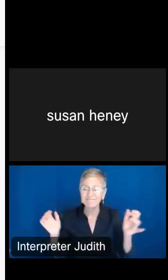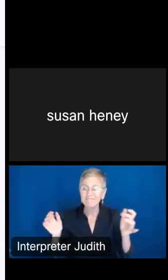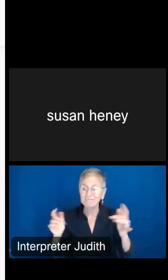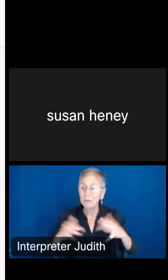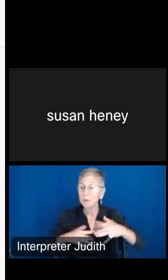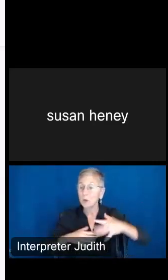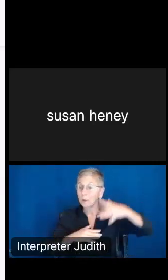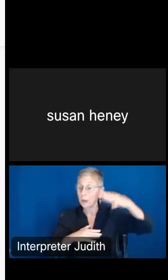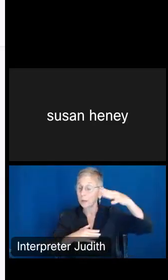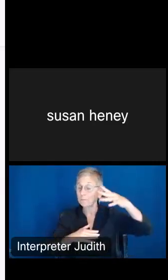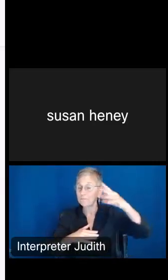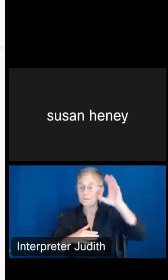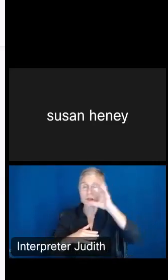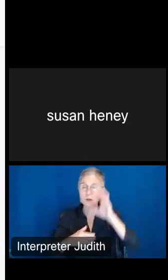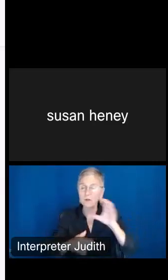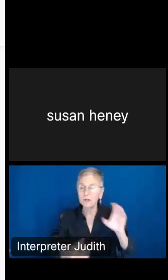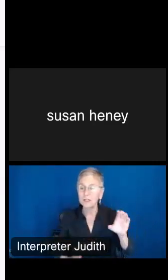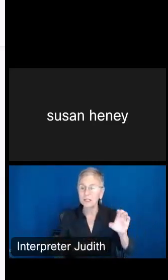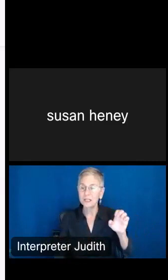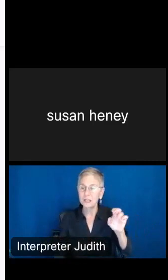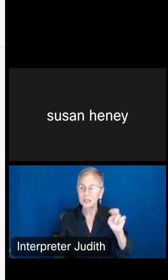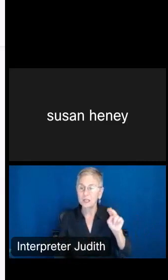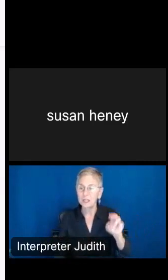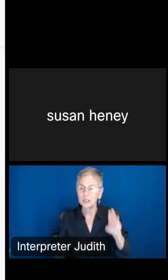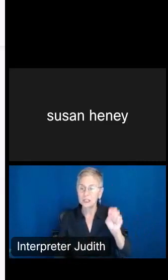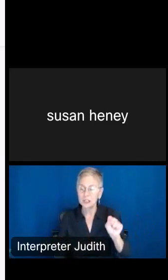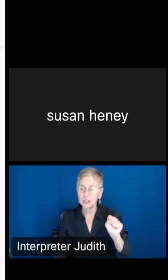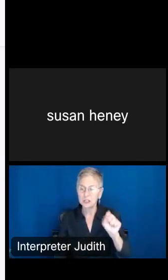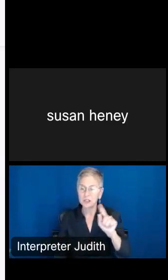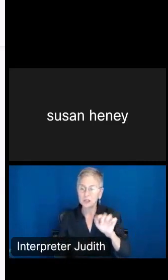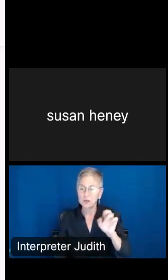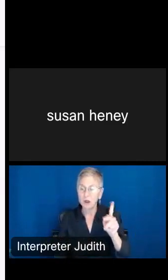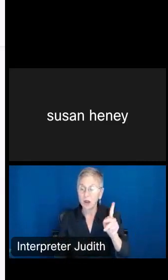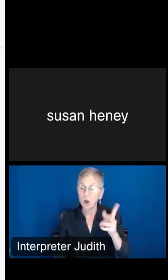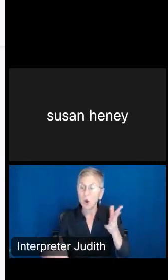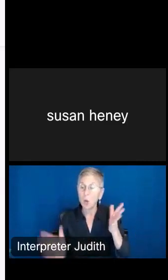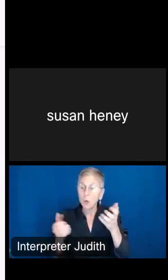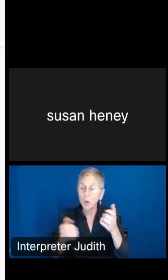and look for Census Tract. Again, we're looking at neighborhood level, and just feed it what